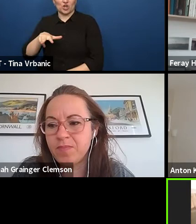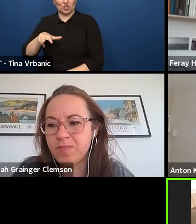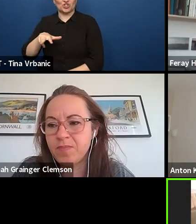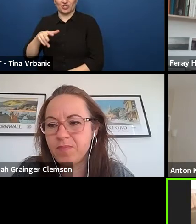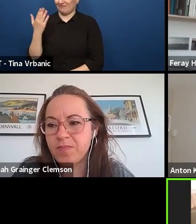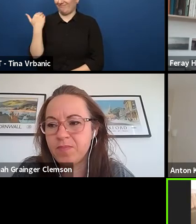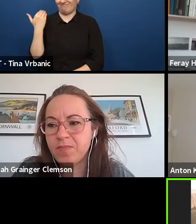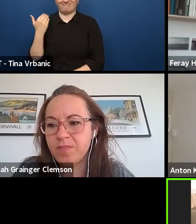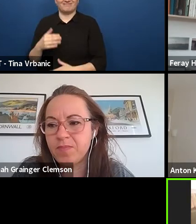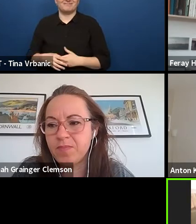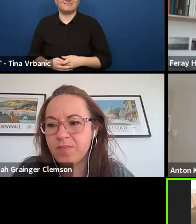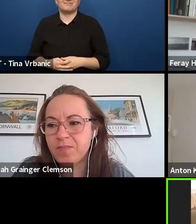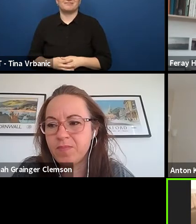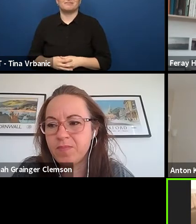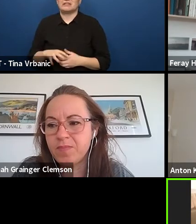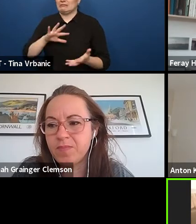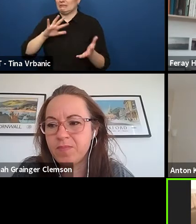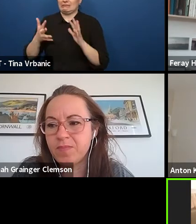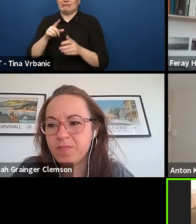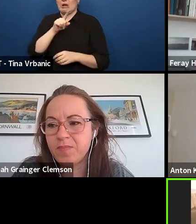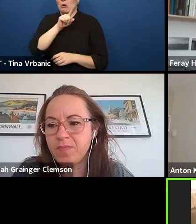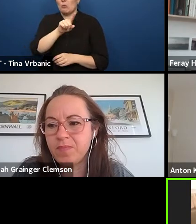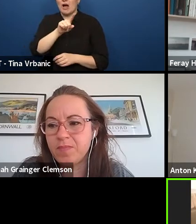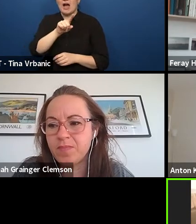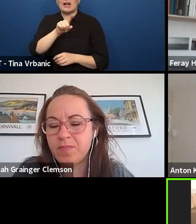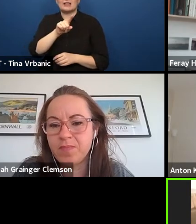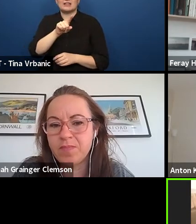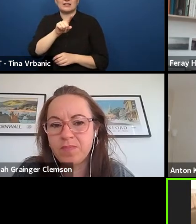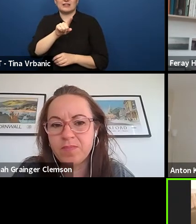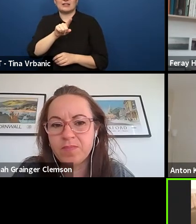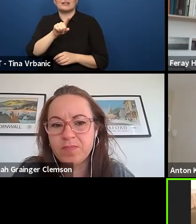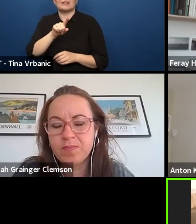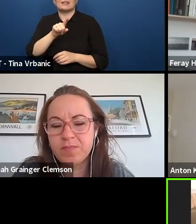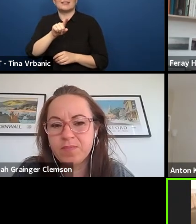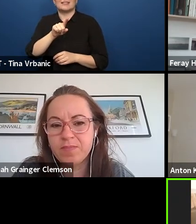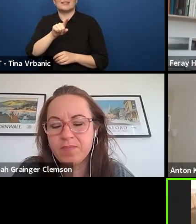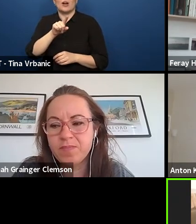And we had the 1,170 unique paying users at this Congress